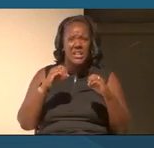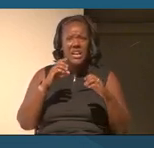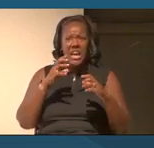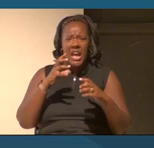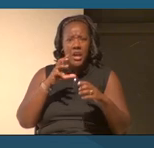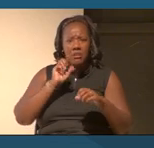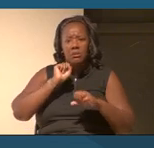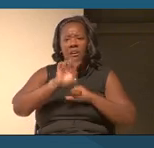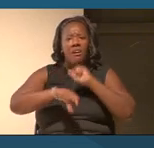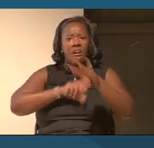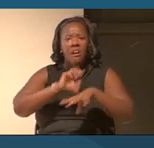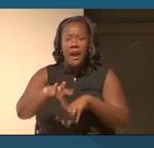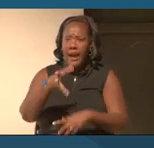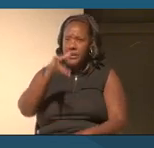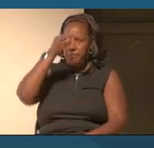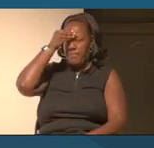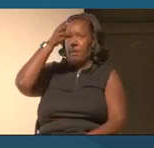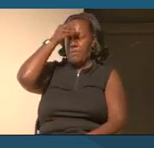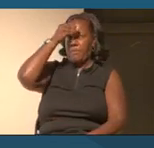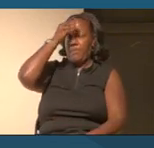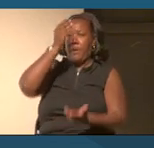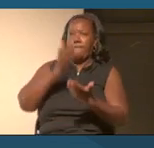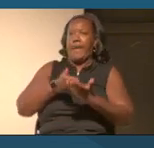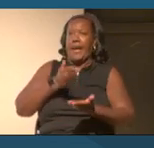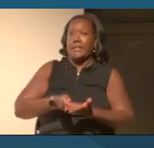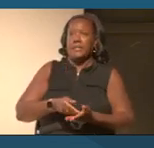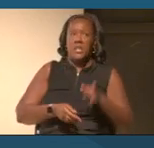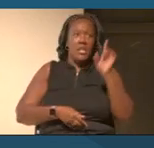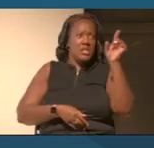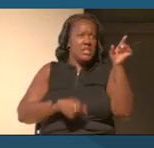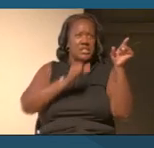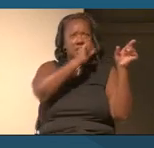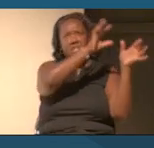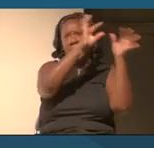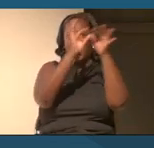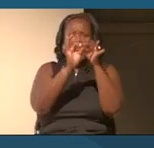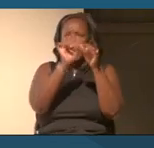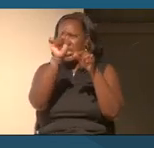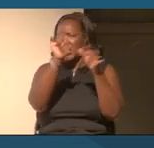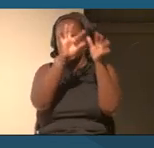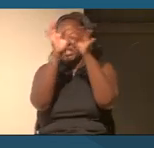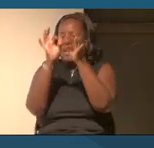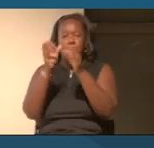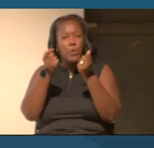that seem to be disconnected from each other. We don't have a sense of the wholeness of a story.